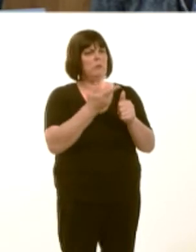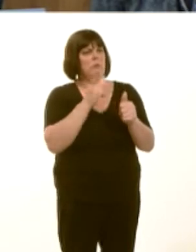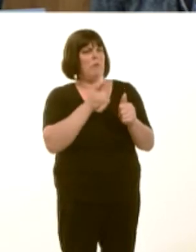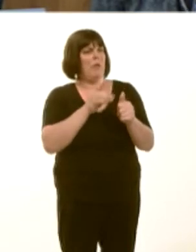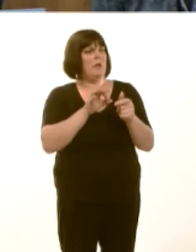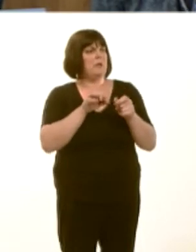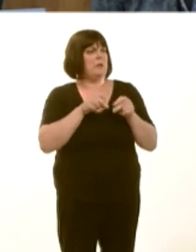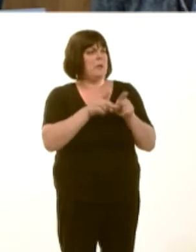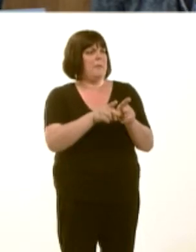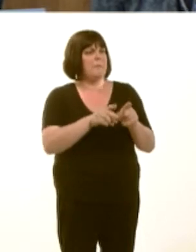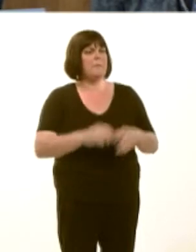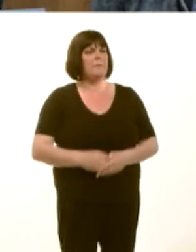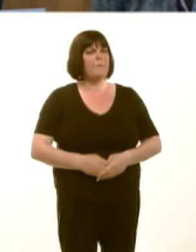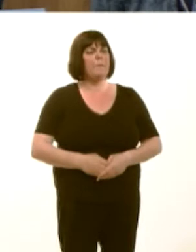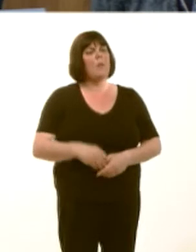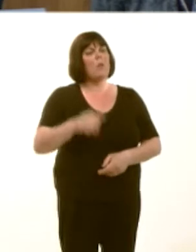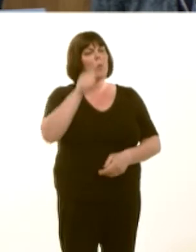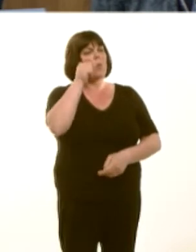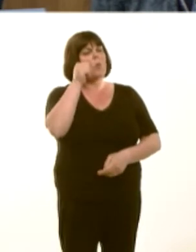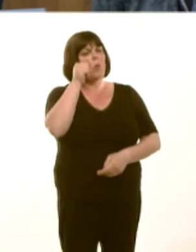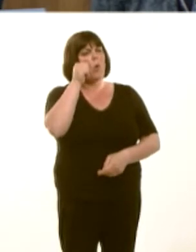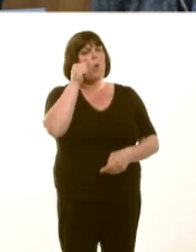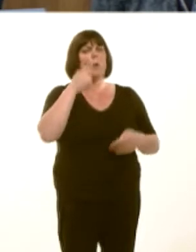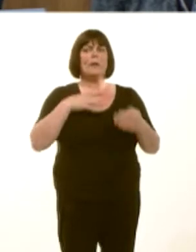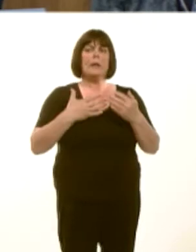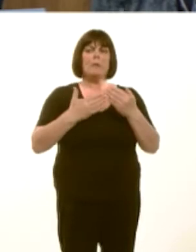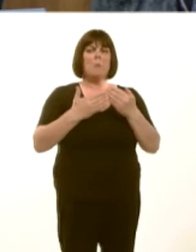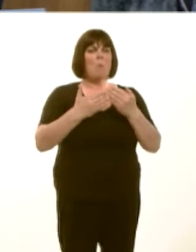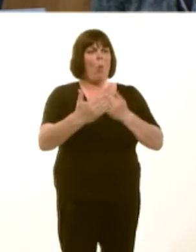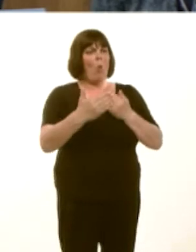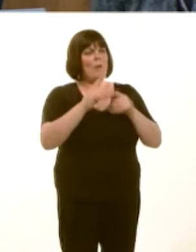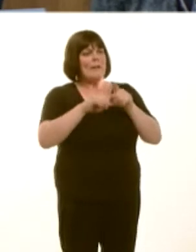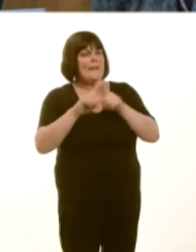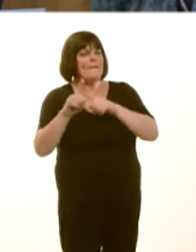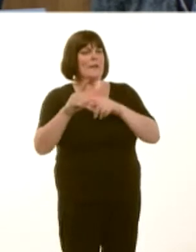We know that there will need to be a greater mix of energy generation in the future, from